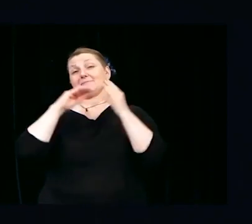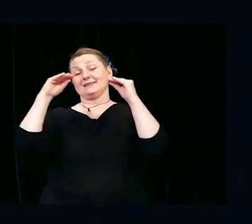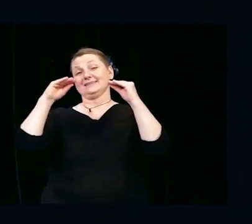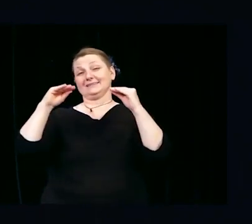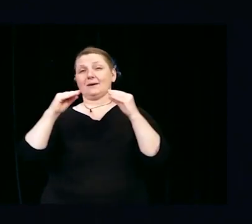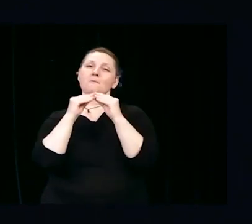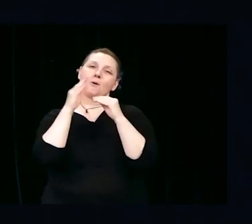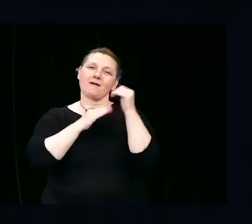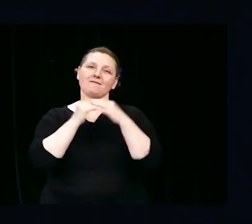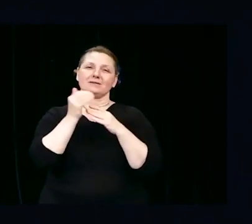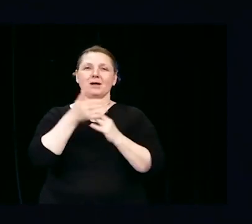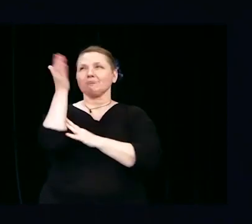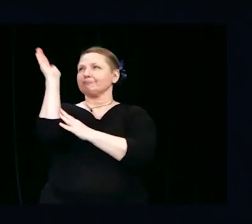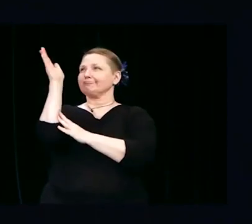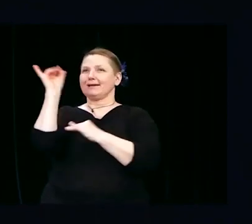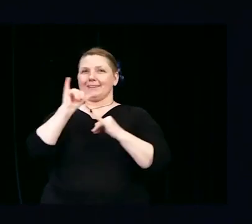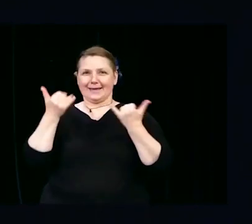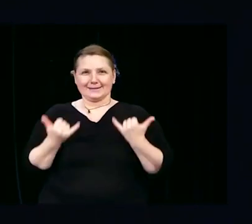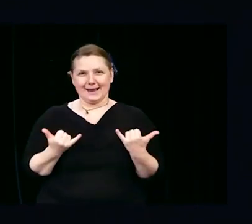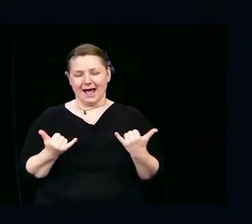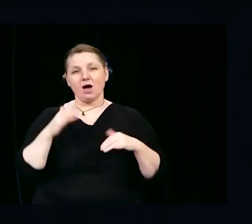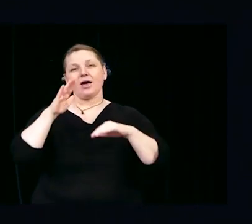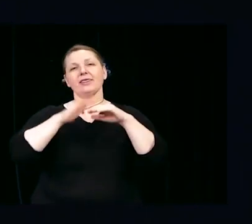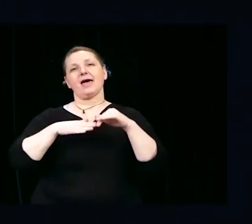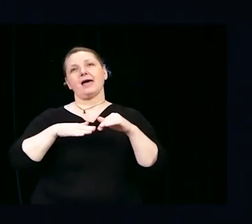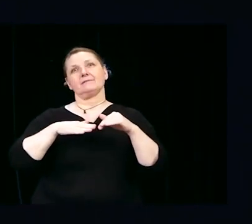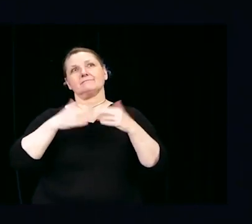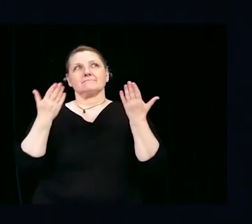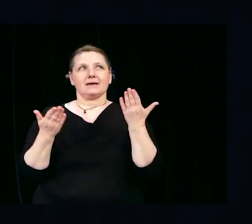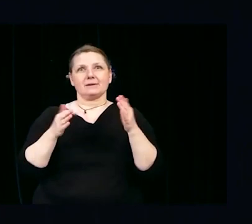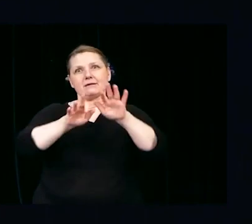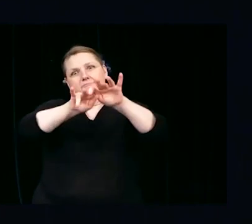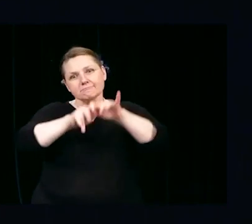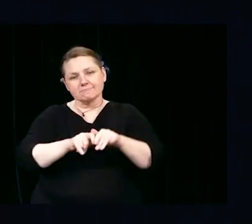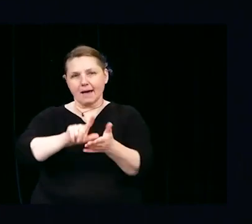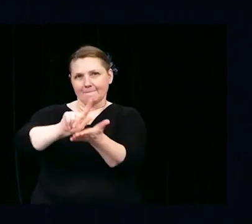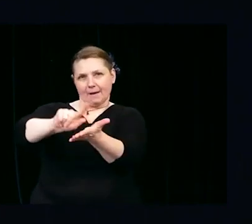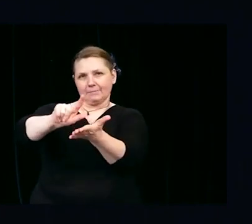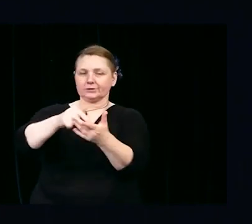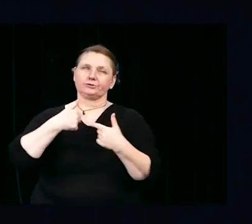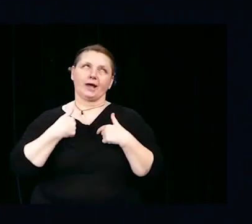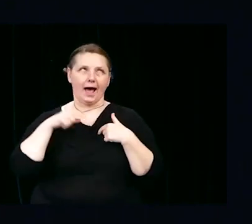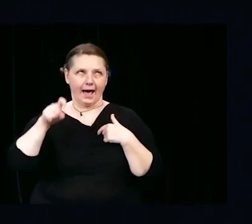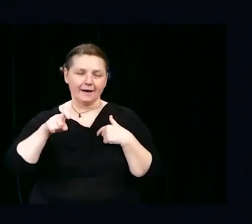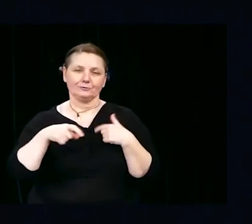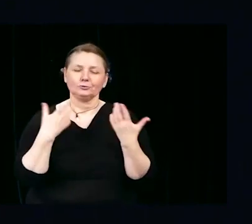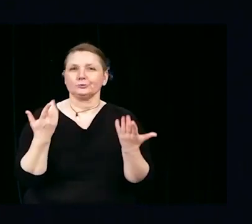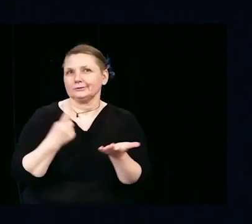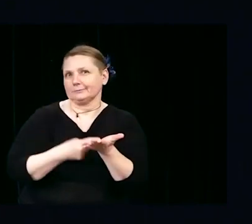than writing a publishable paper, as sometimes I need to do in these situations.